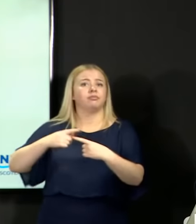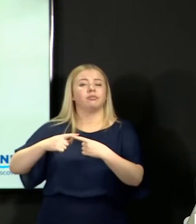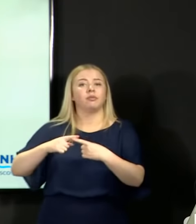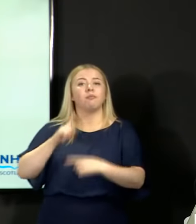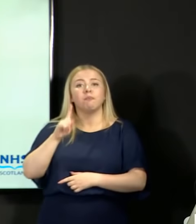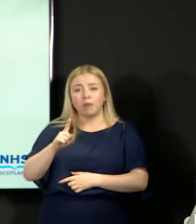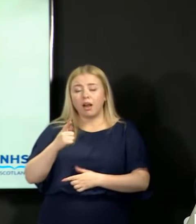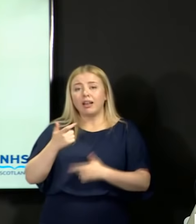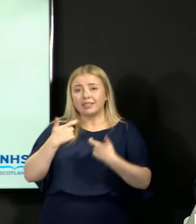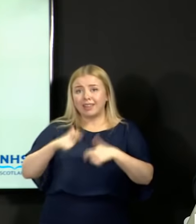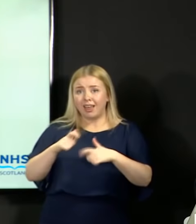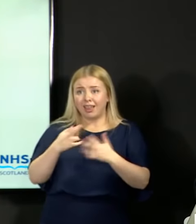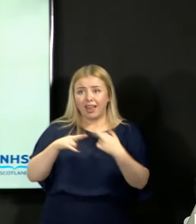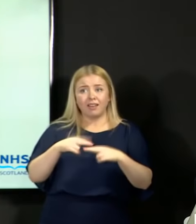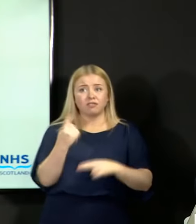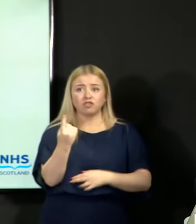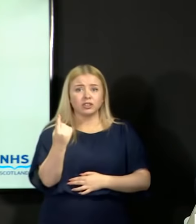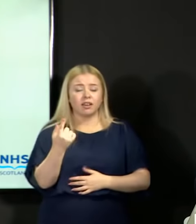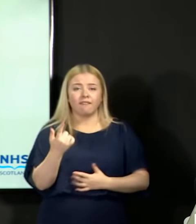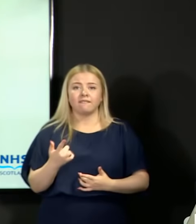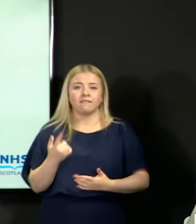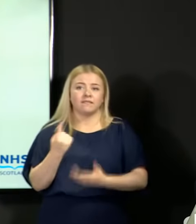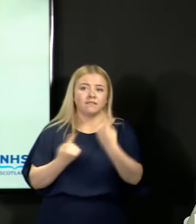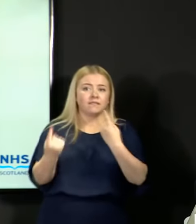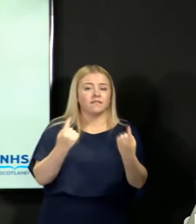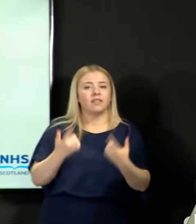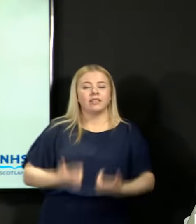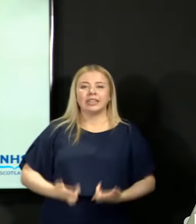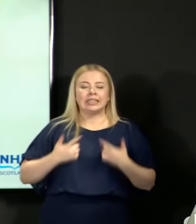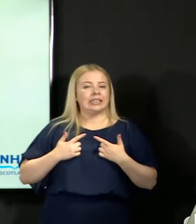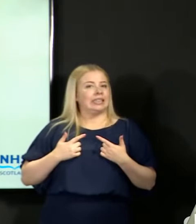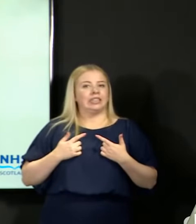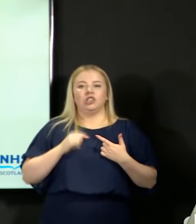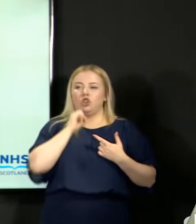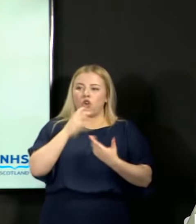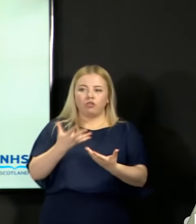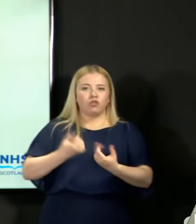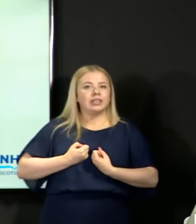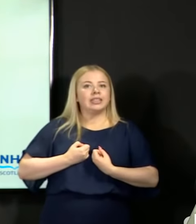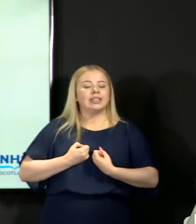young people feel they have not got the results to which they were entitled, then with their